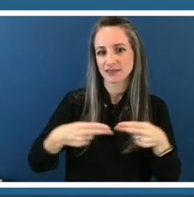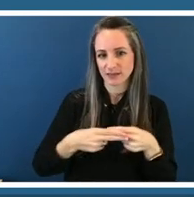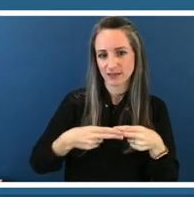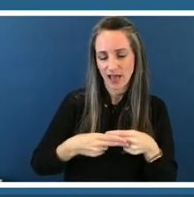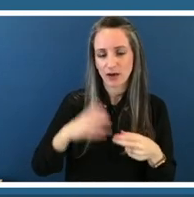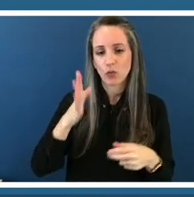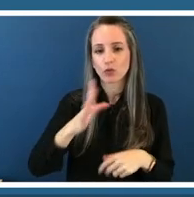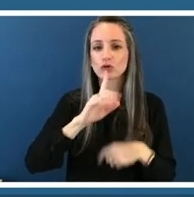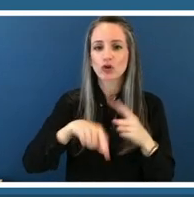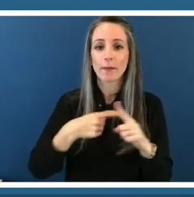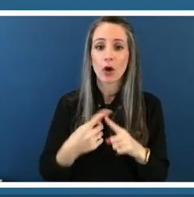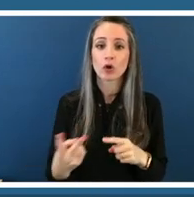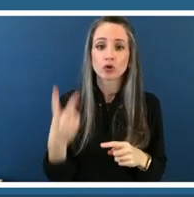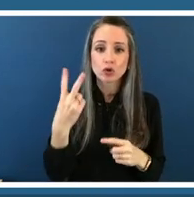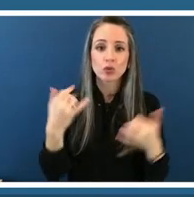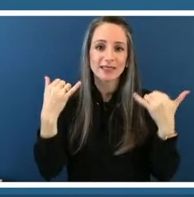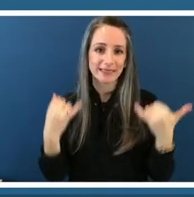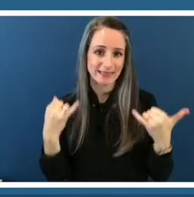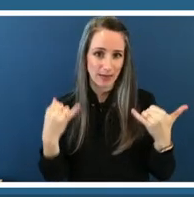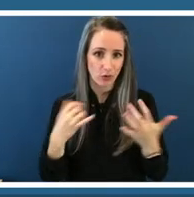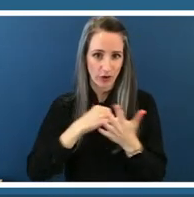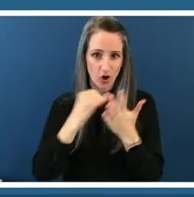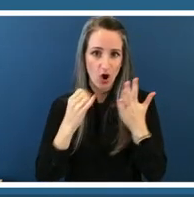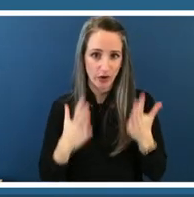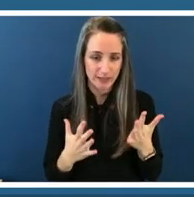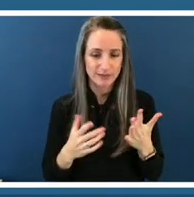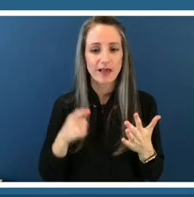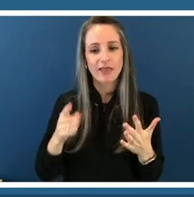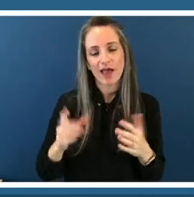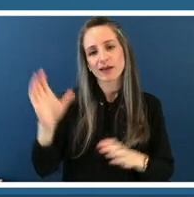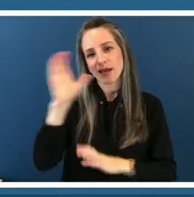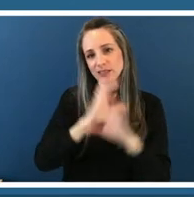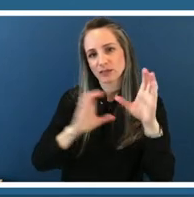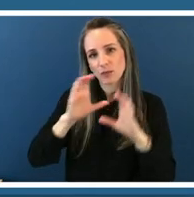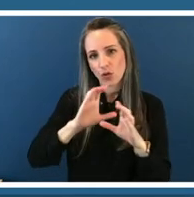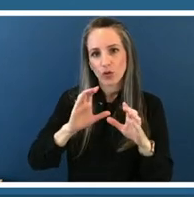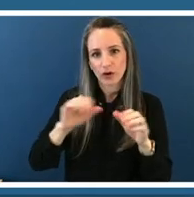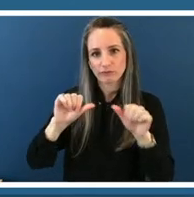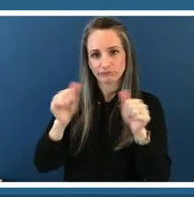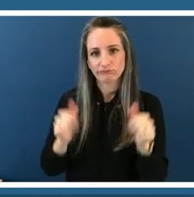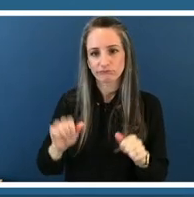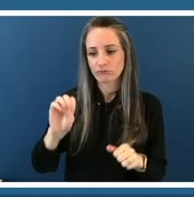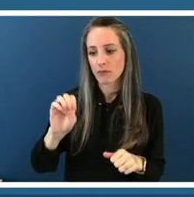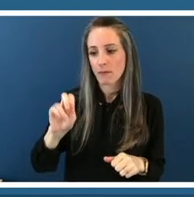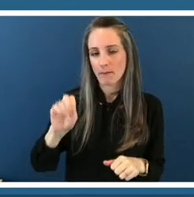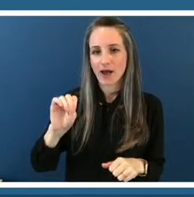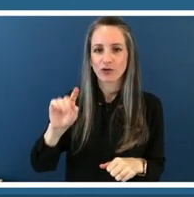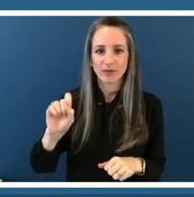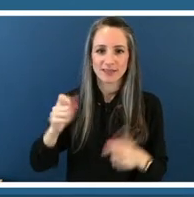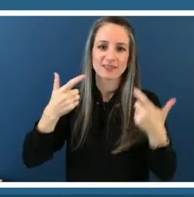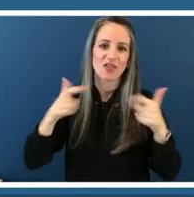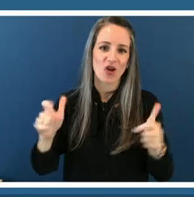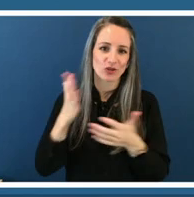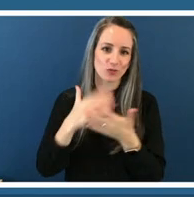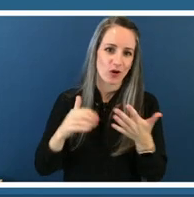contemporary art artists who explore monuments as a large part of their practice